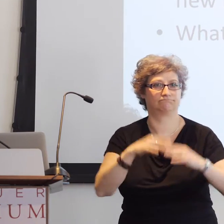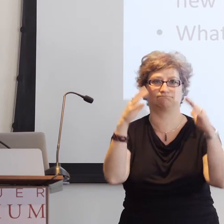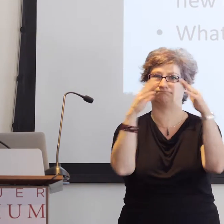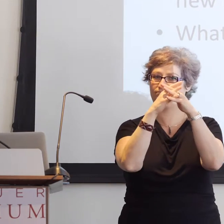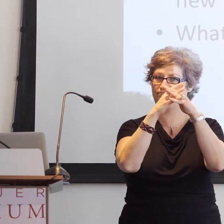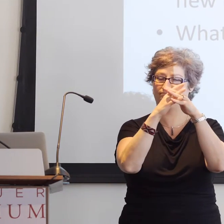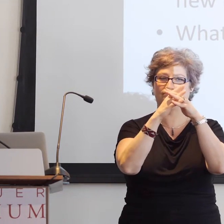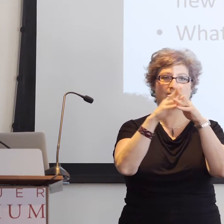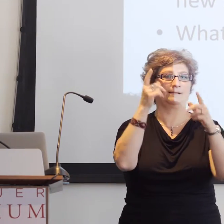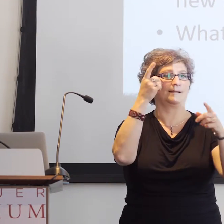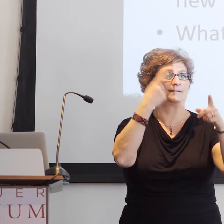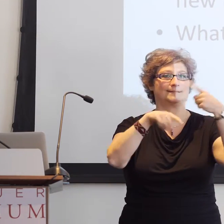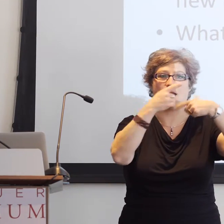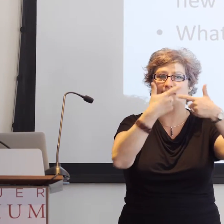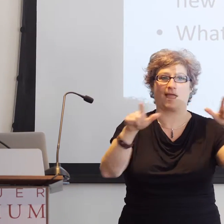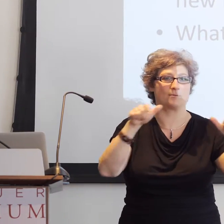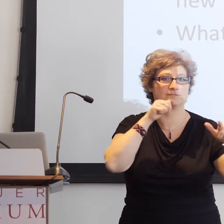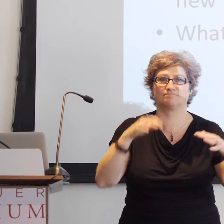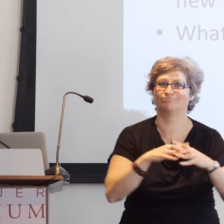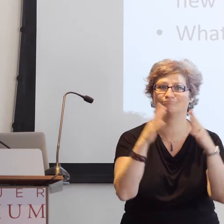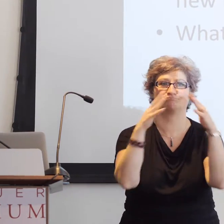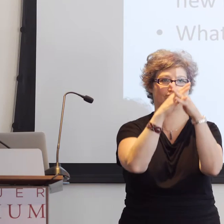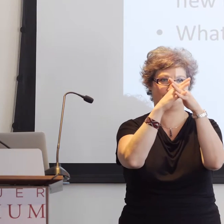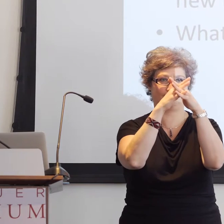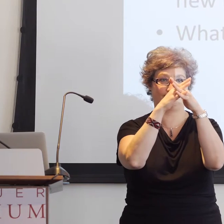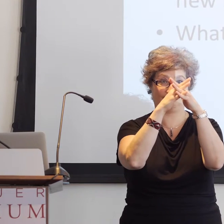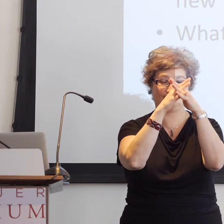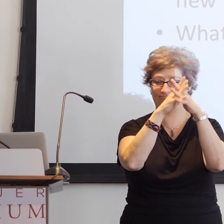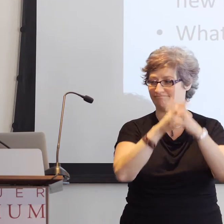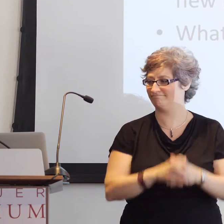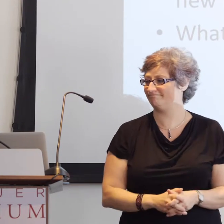So what you see here is a very, very oversimplified schematic